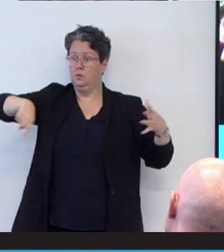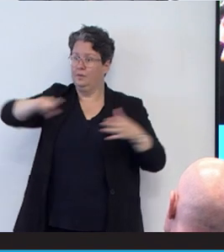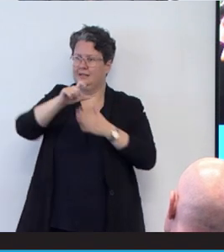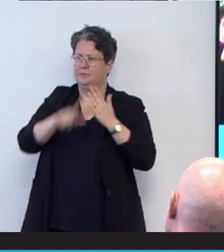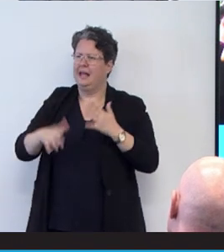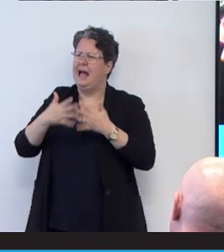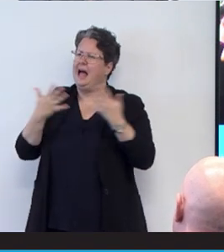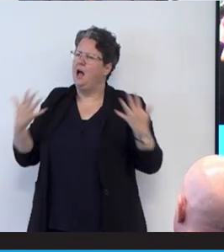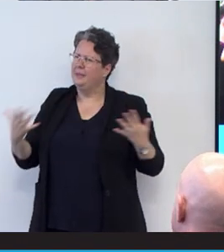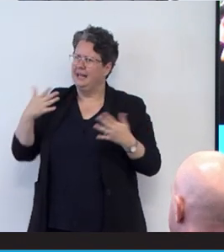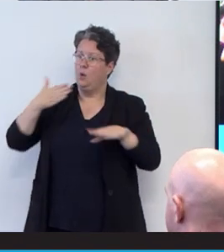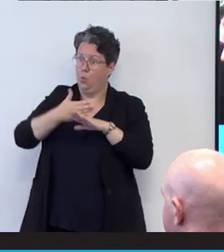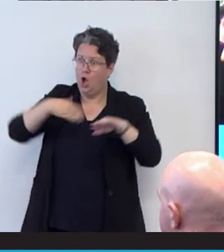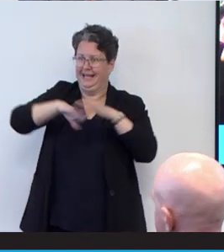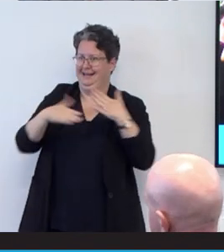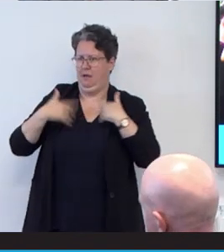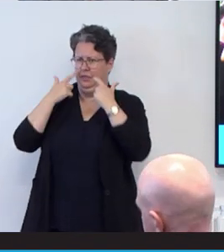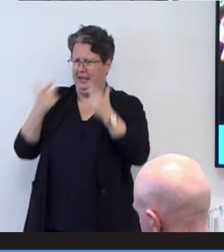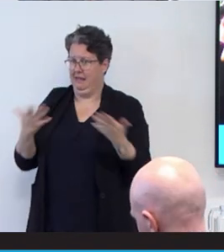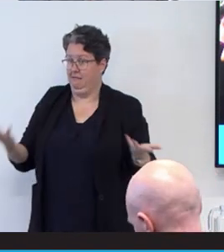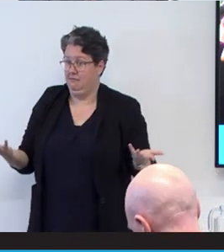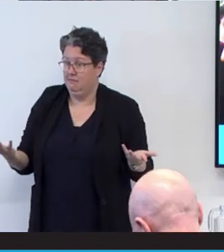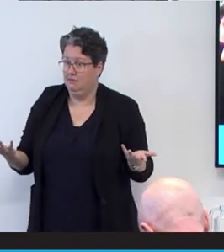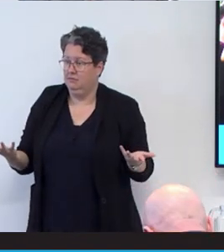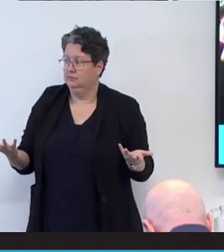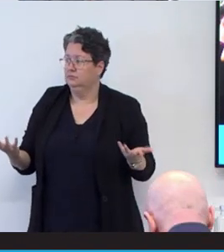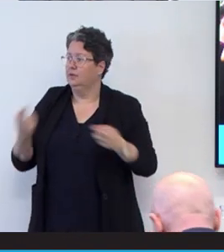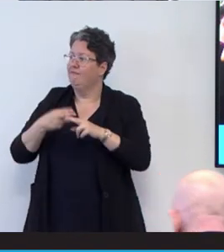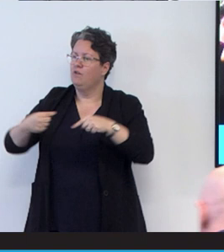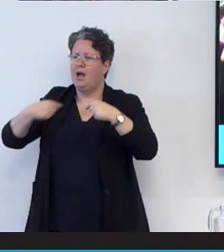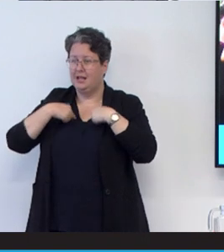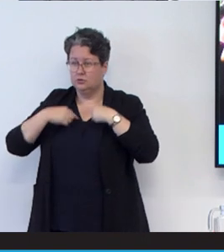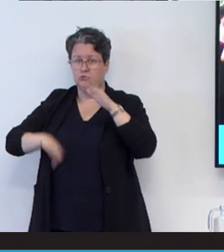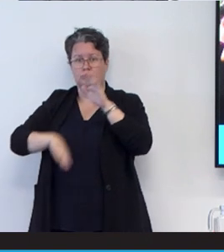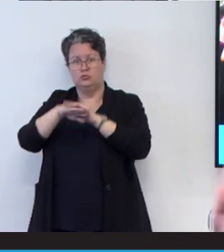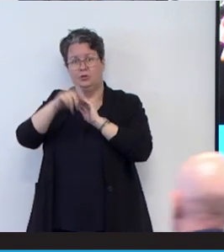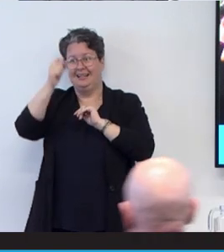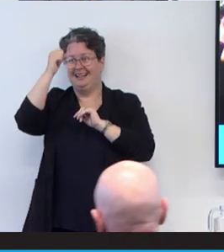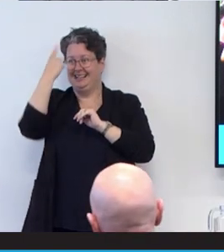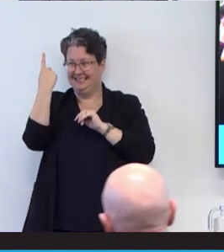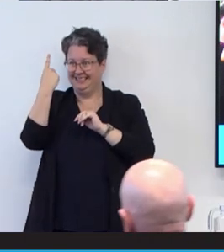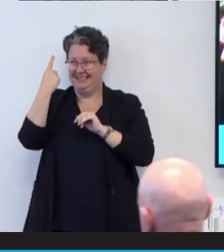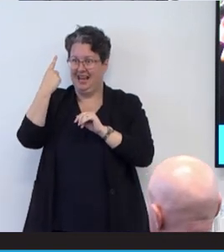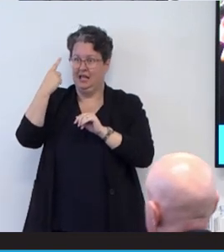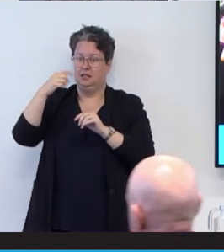workforce? Um, so for us to truly understand from within and to change things from within,